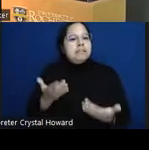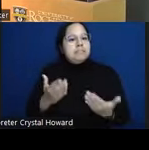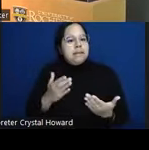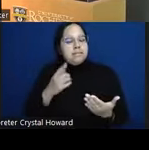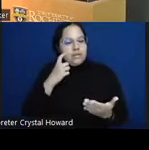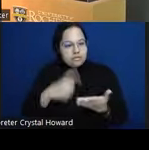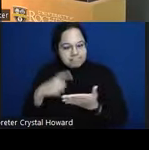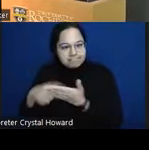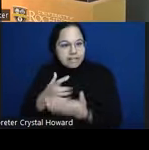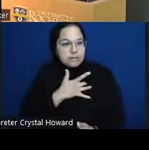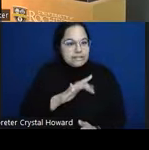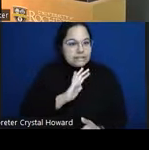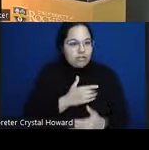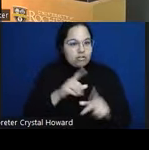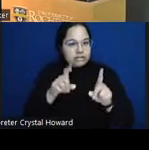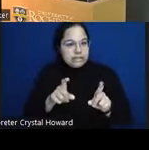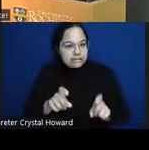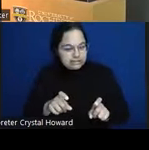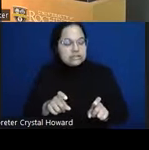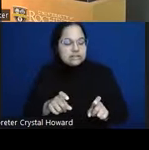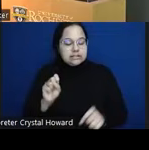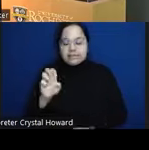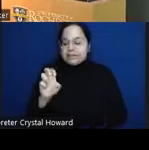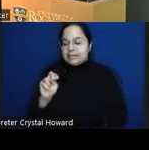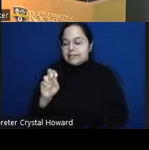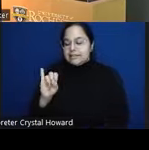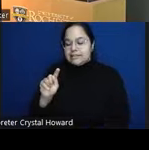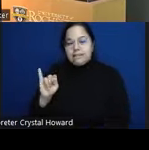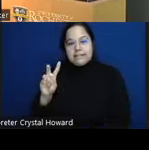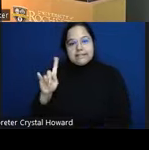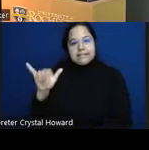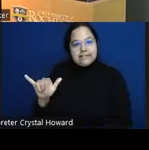trying to find we call that sensitivity and we can calculate it again just by counting the